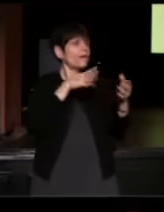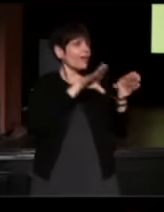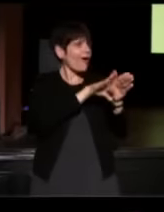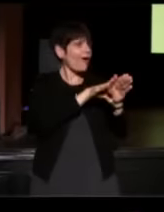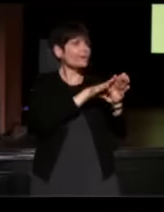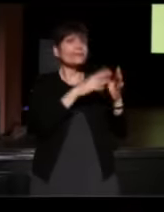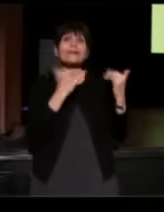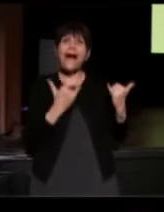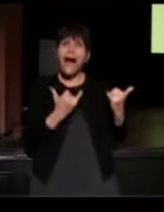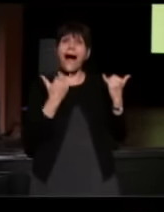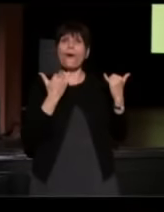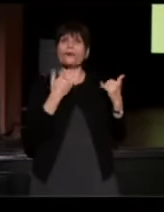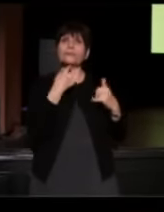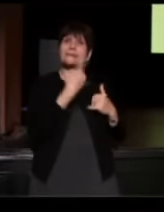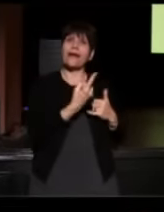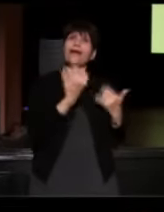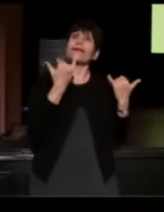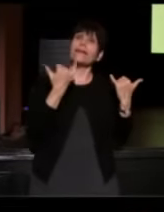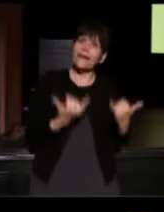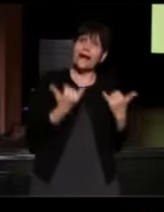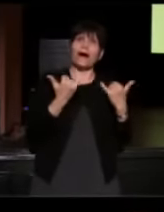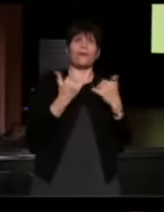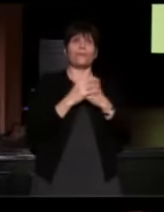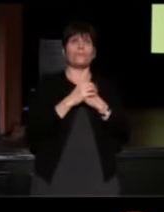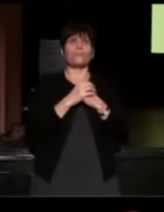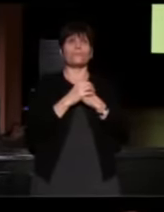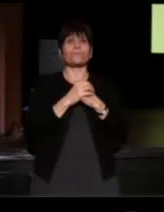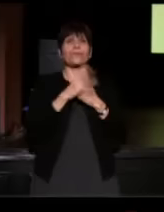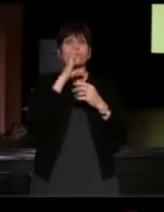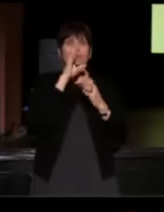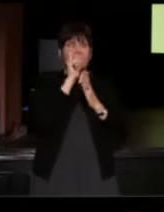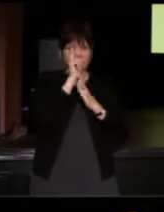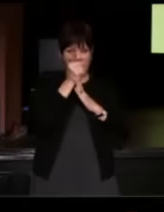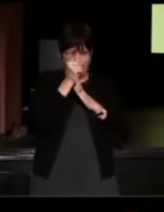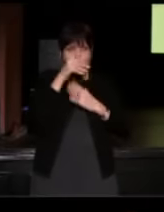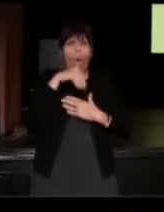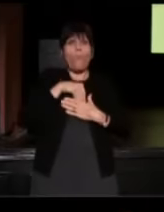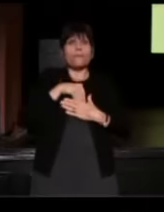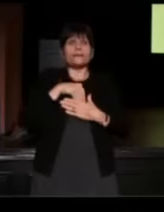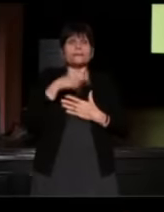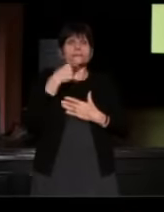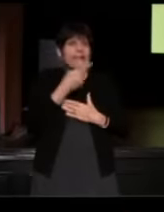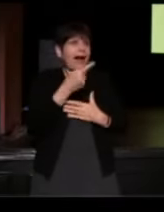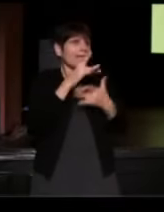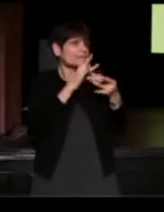And to be in that moment and to tell someone how much they mean to you